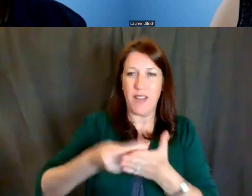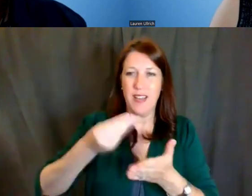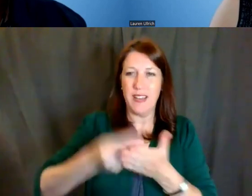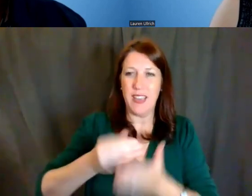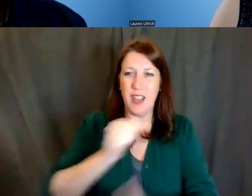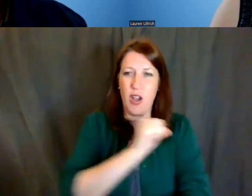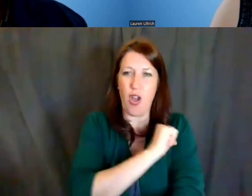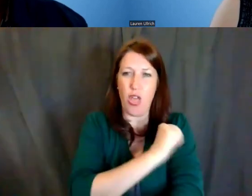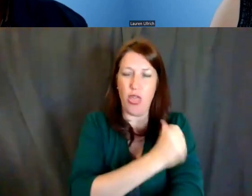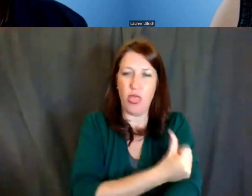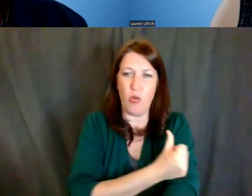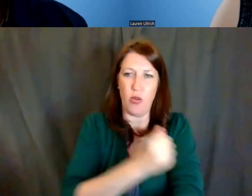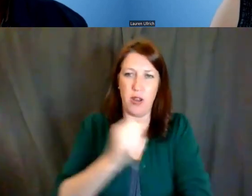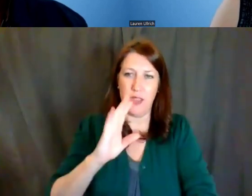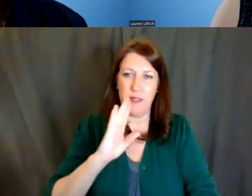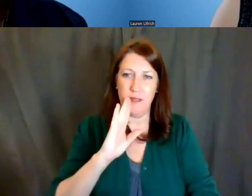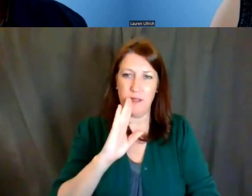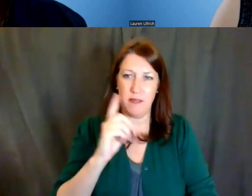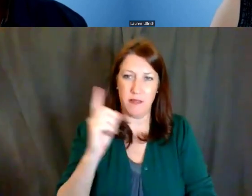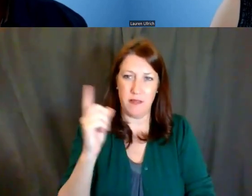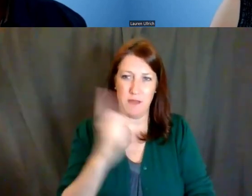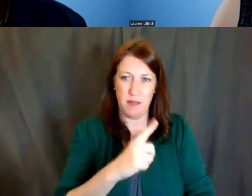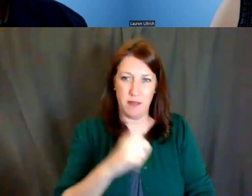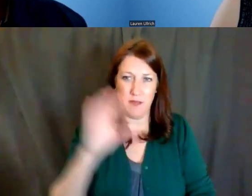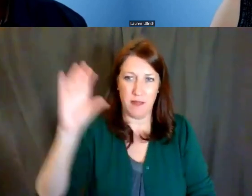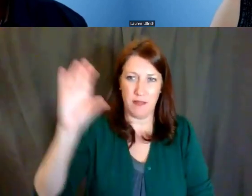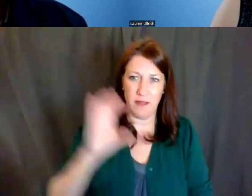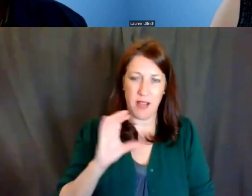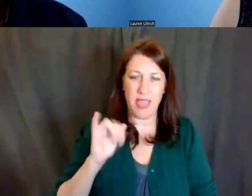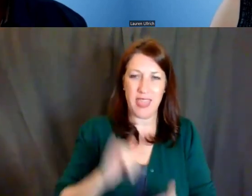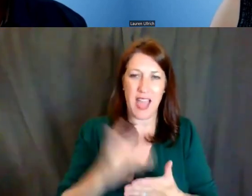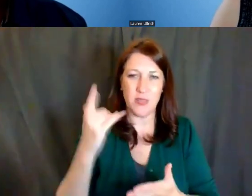So that's why you will see that limitation.